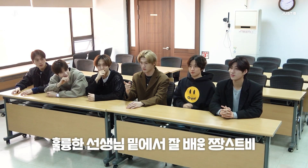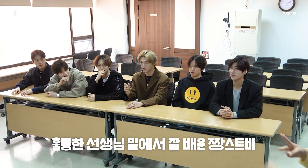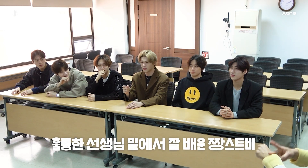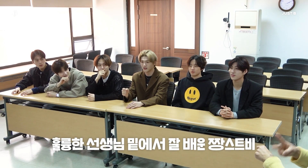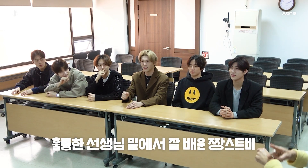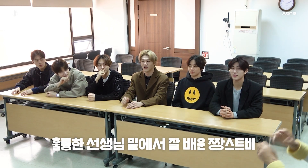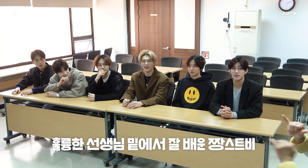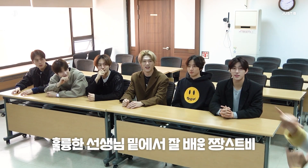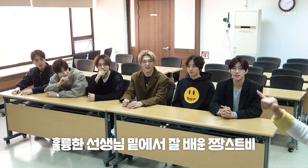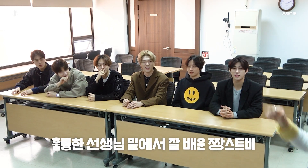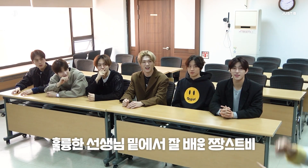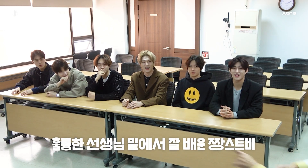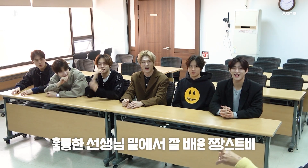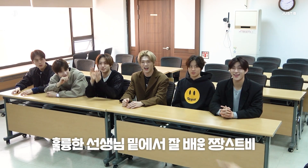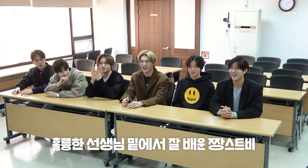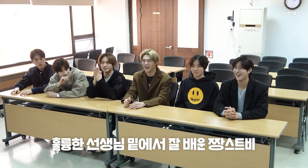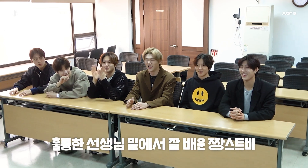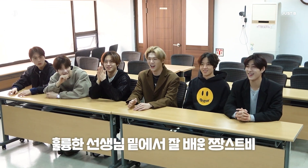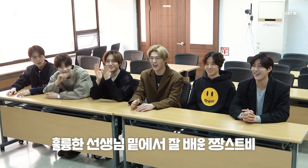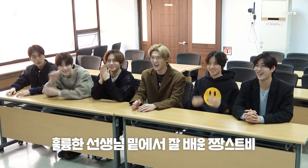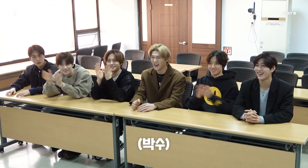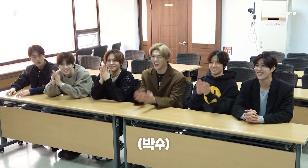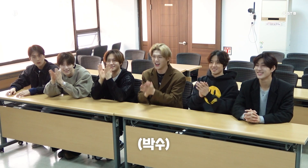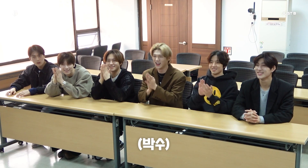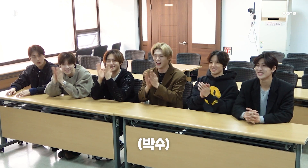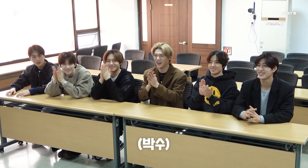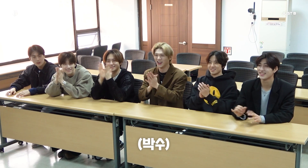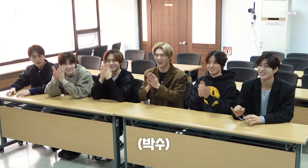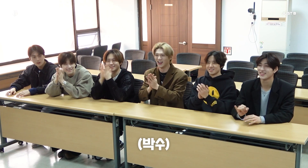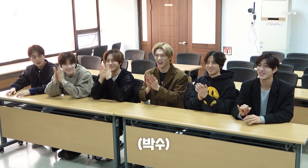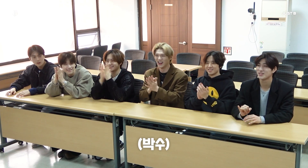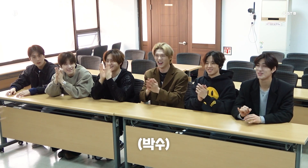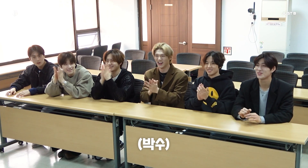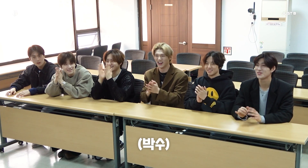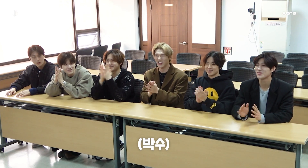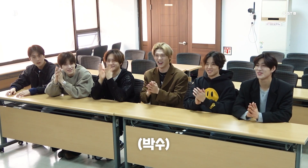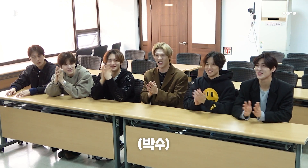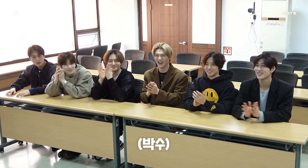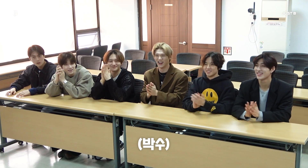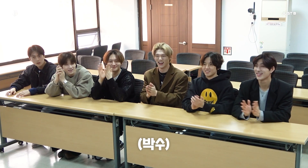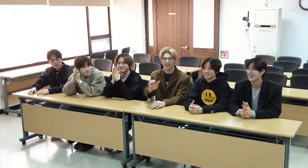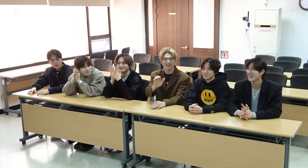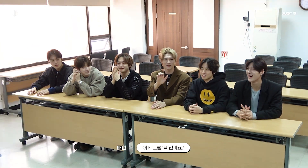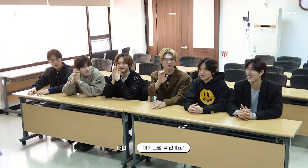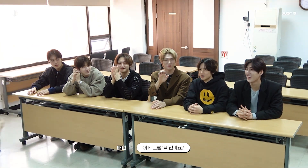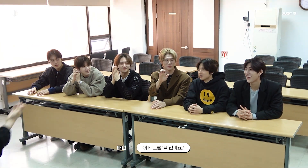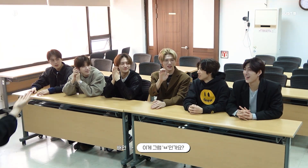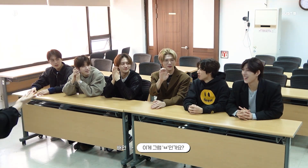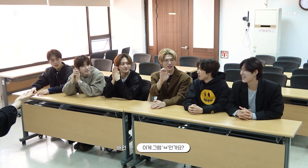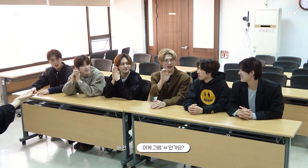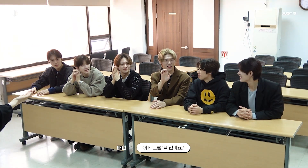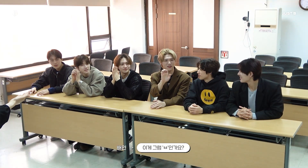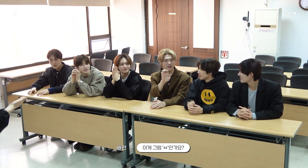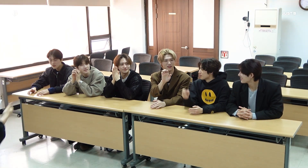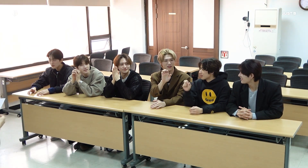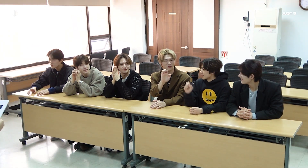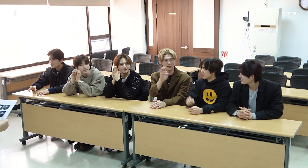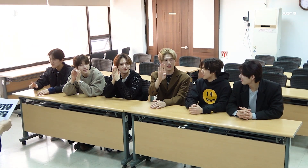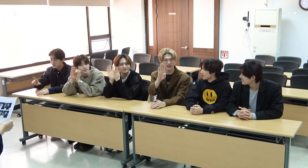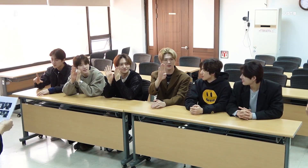The instructor is amazing at teaching (Clapping) - How is she so good at teaching? - She only showed them once Is this 'B'? B - B?